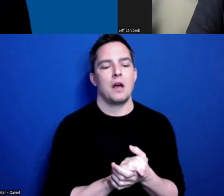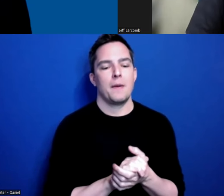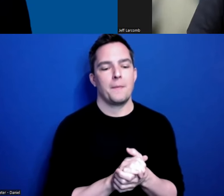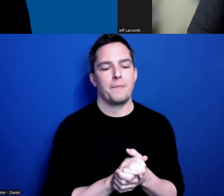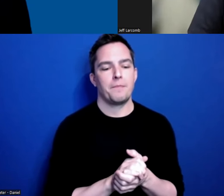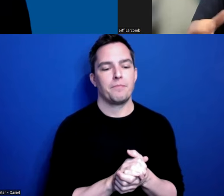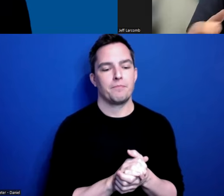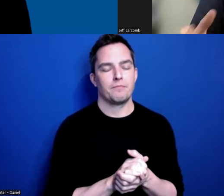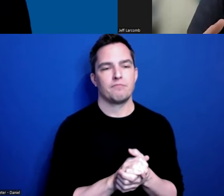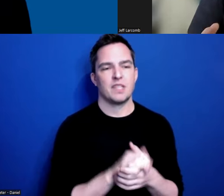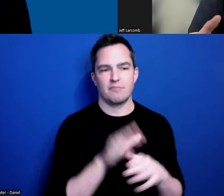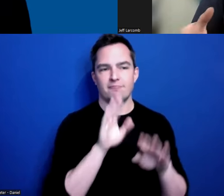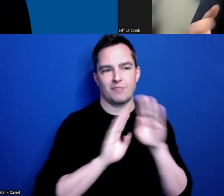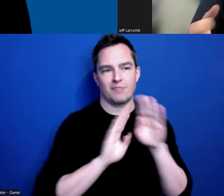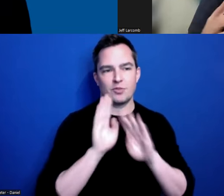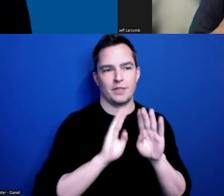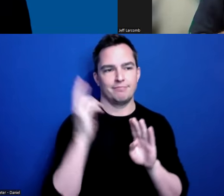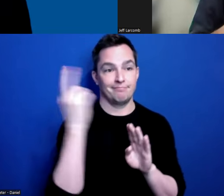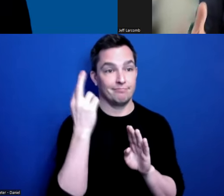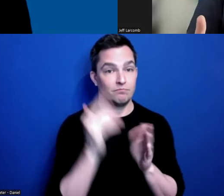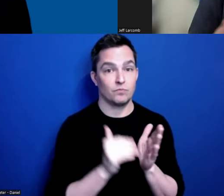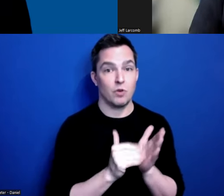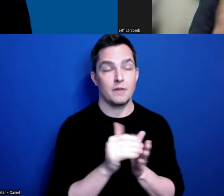It is frustrating because often times, their initial response is, “Well,